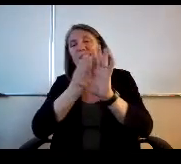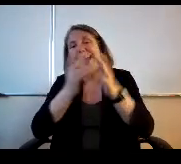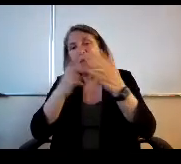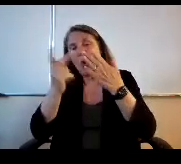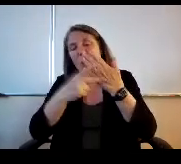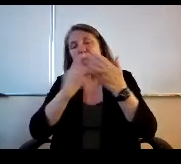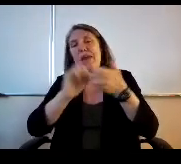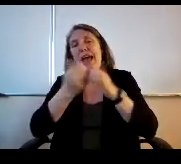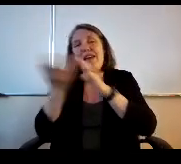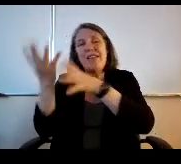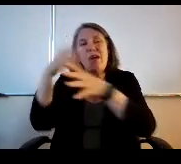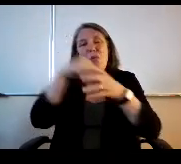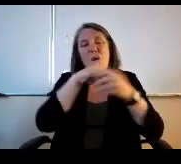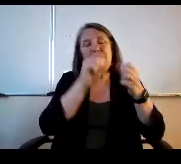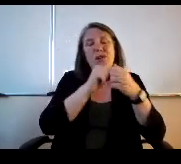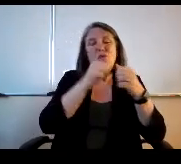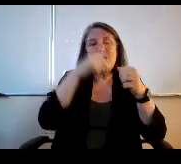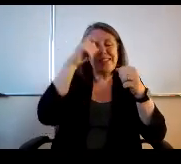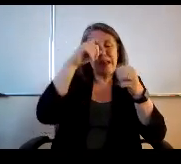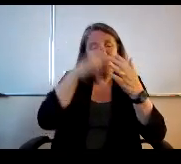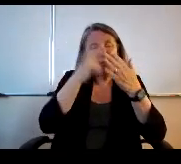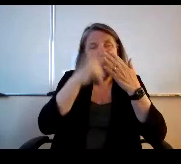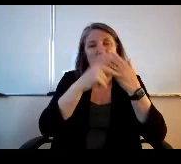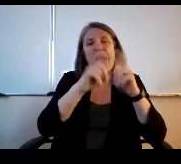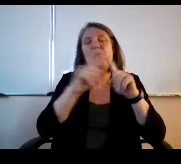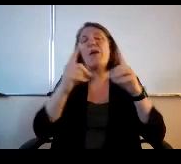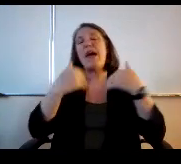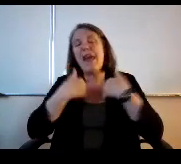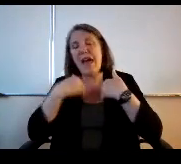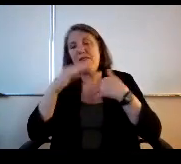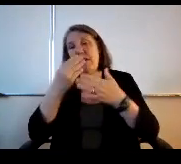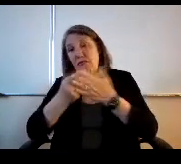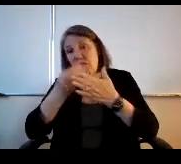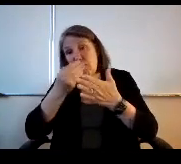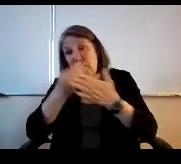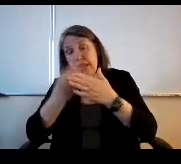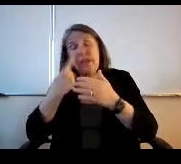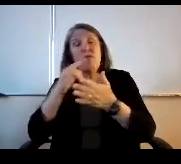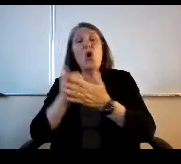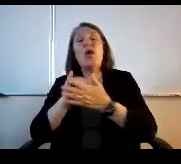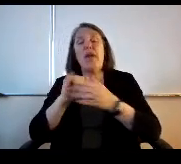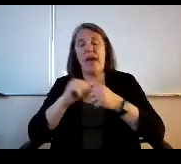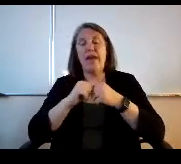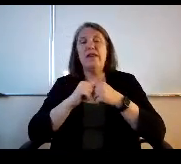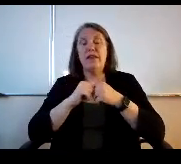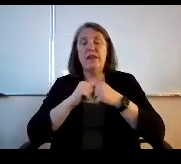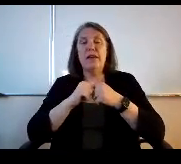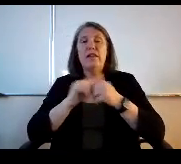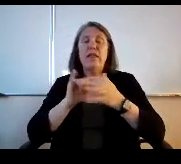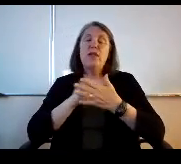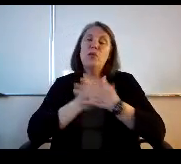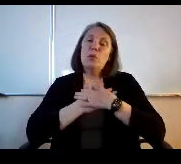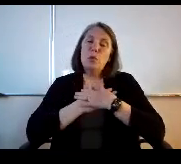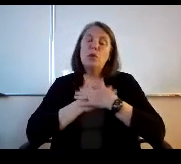programming and how does that roll into summer programs so? But having funding for that is heartening,